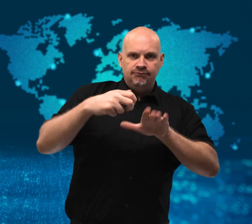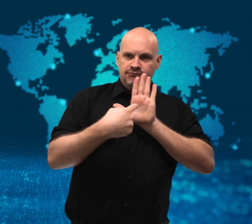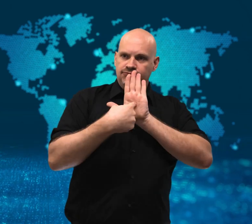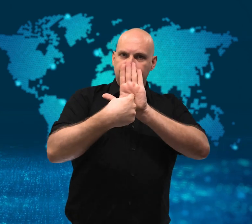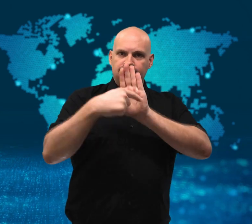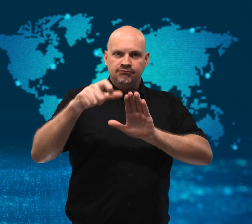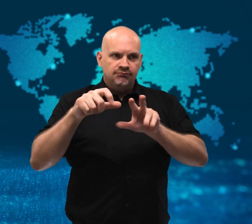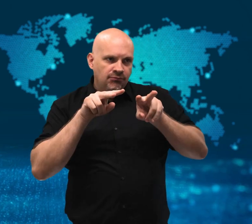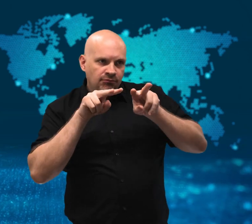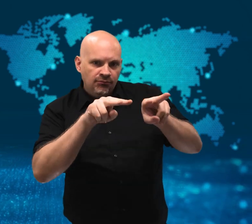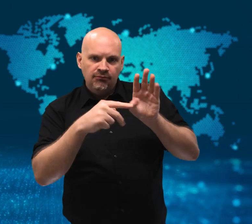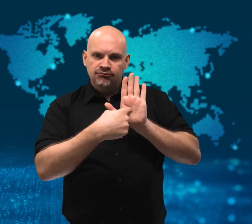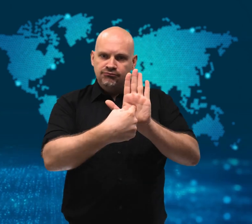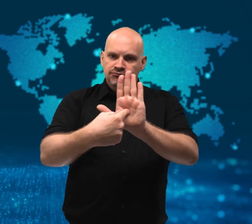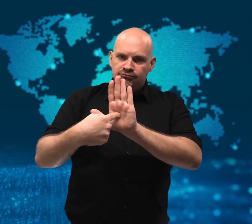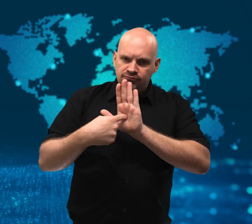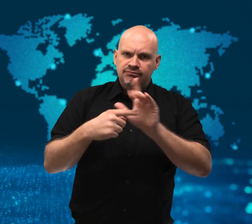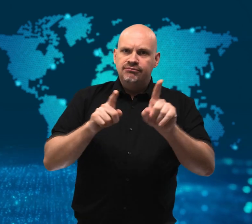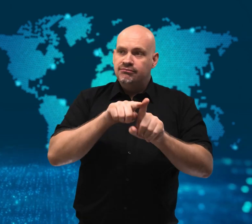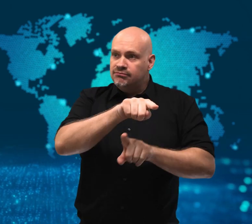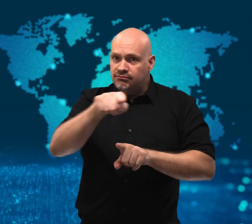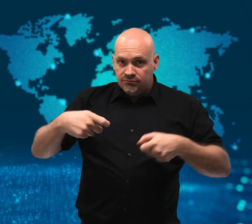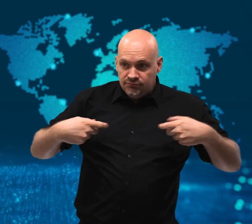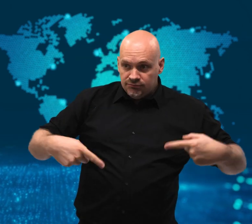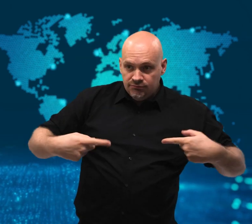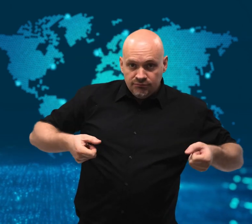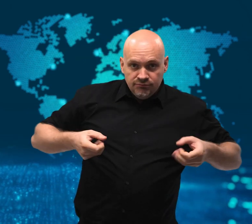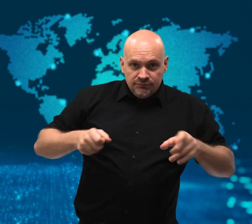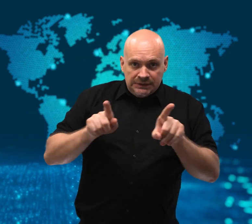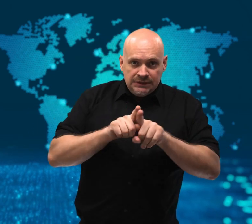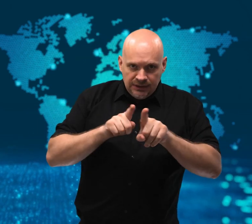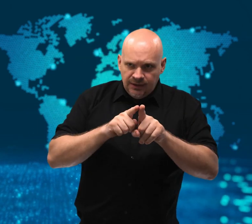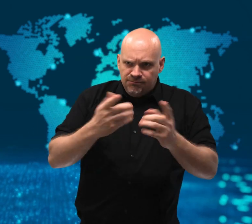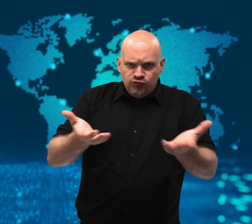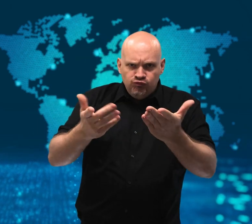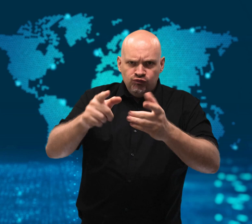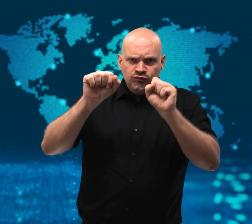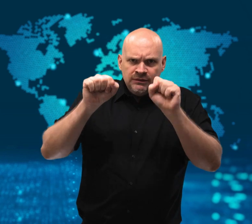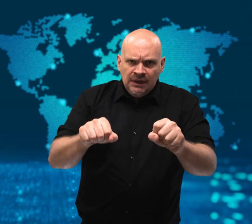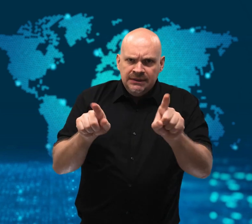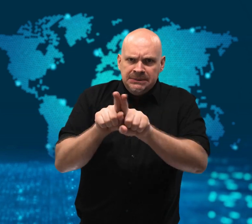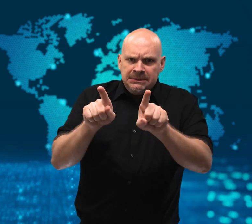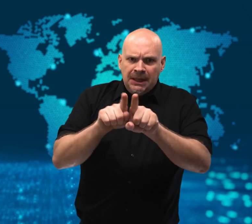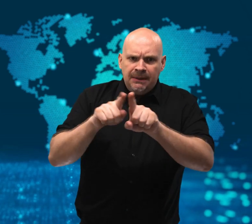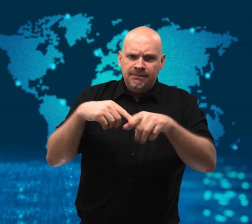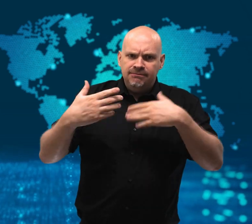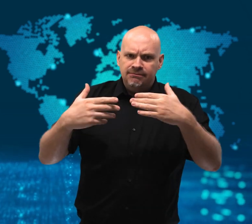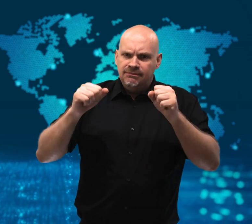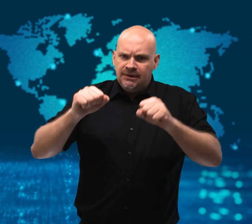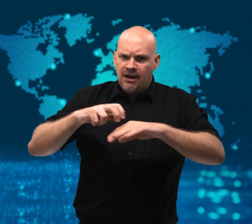encourage others who are in wheelchairs.